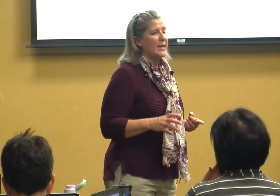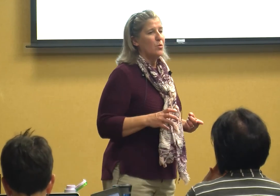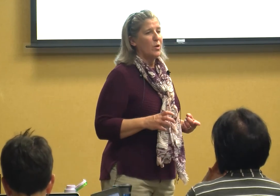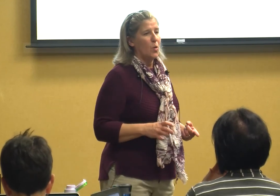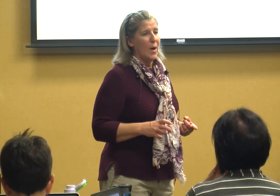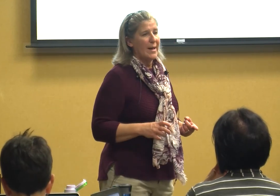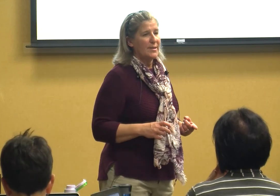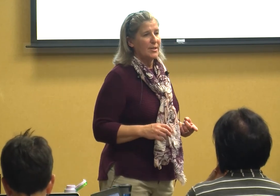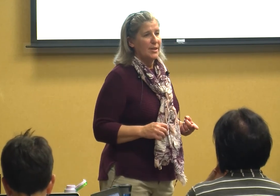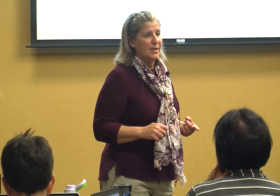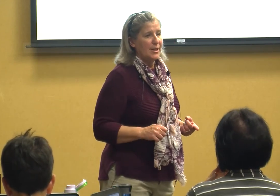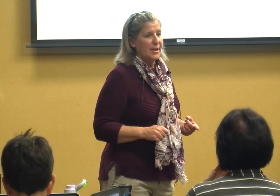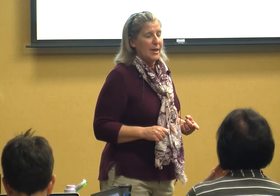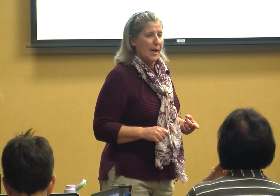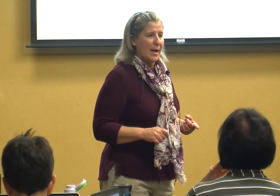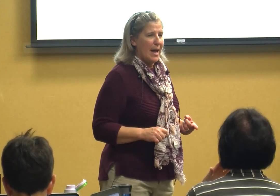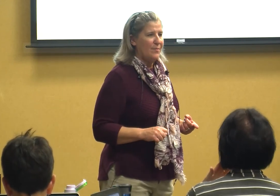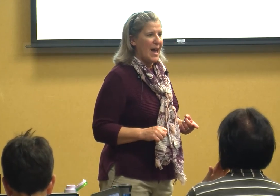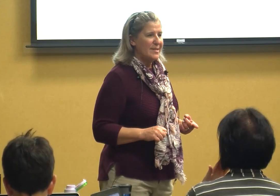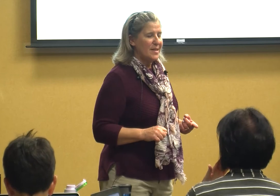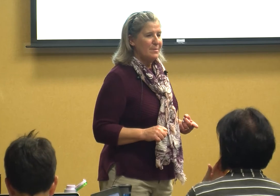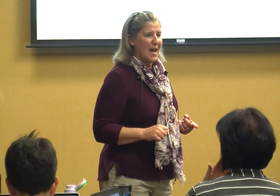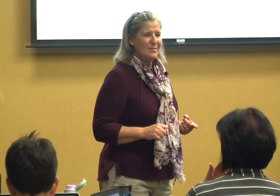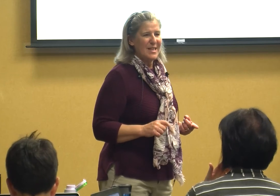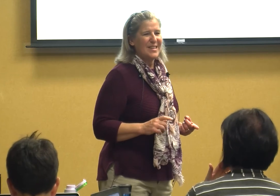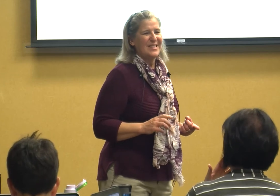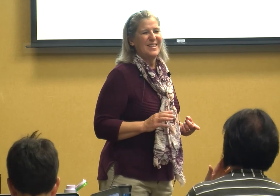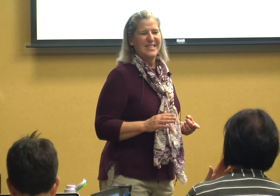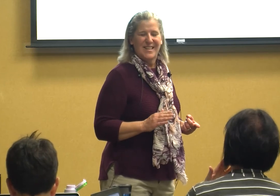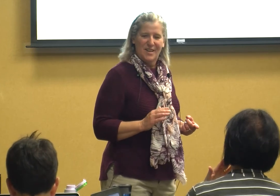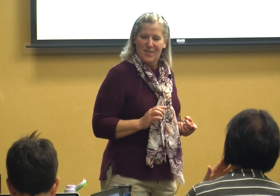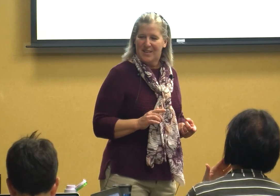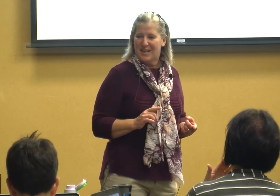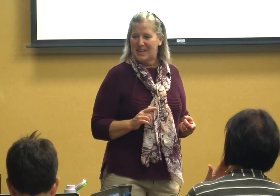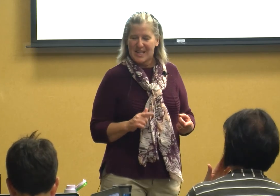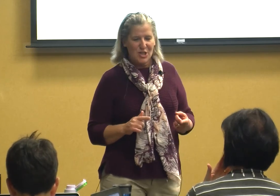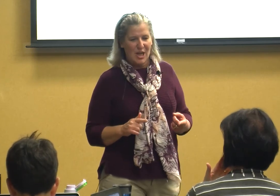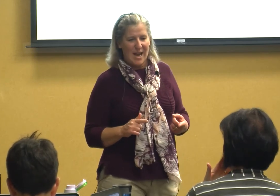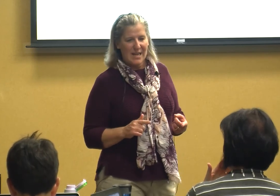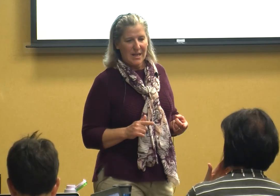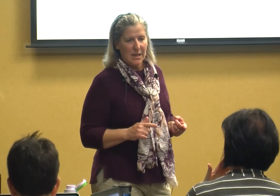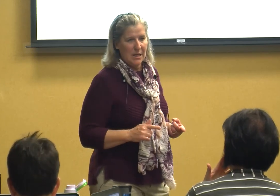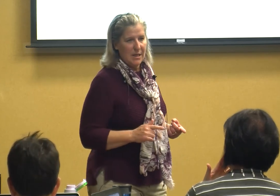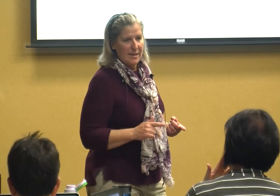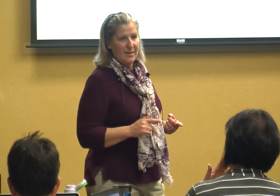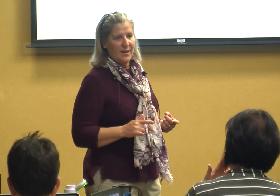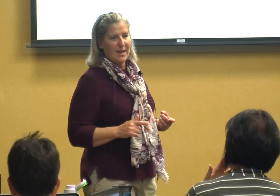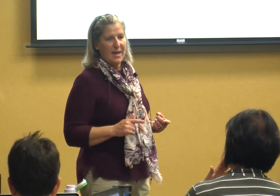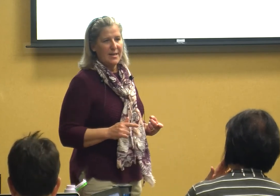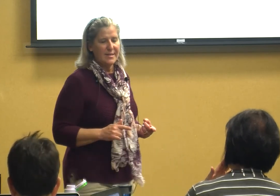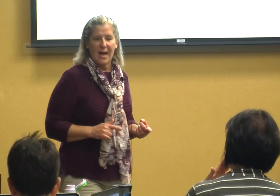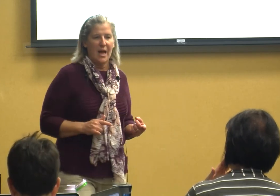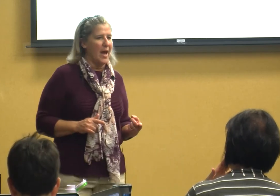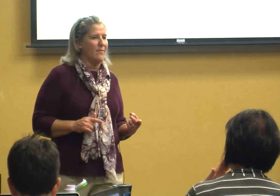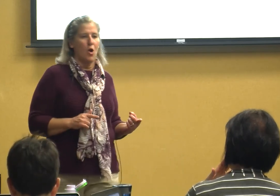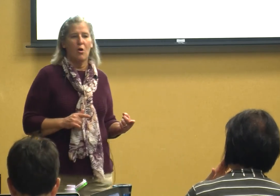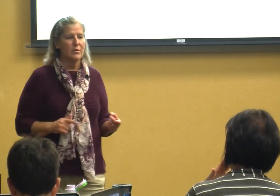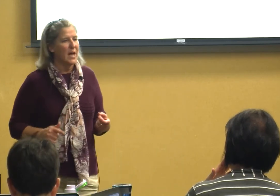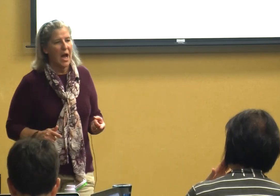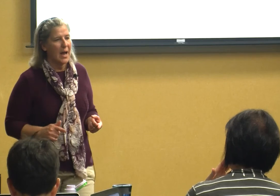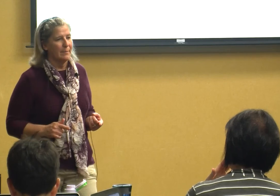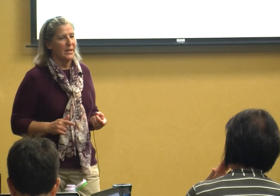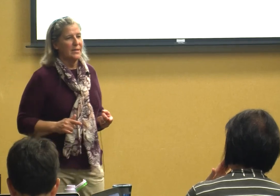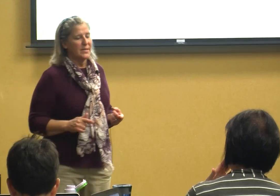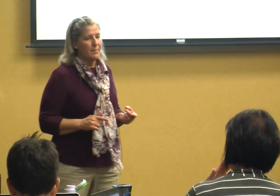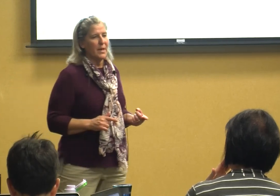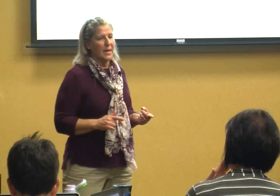request and that sometimes that says that's that initiating that kids have a hard time some kids